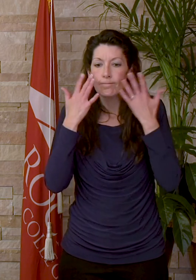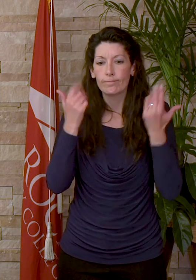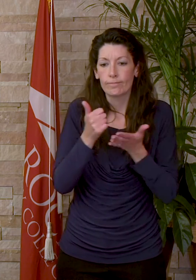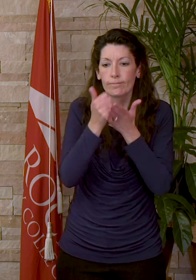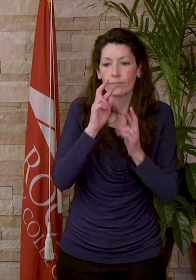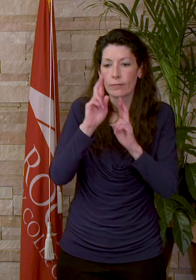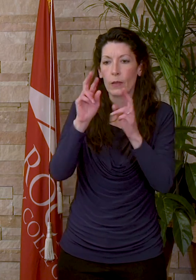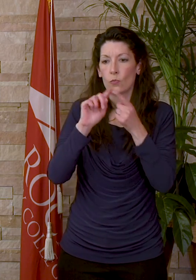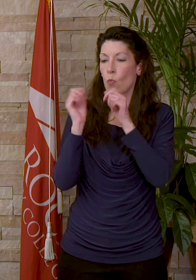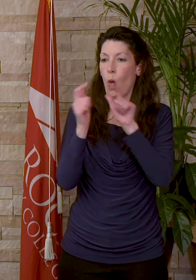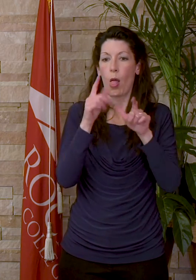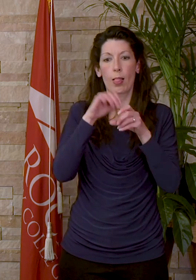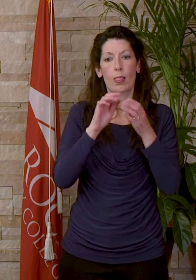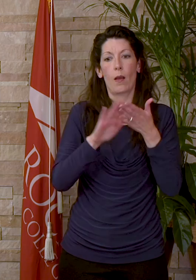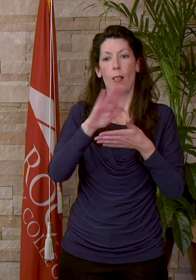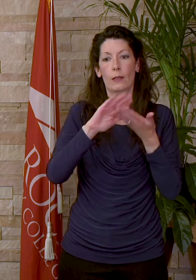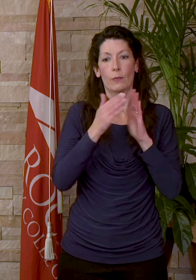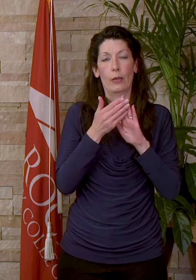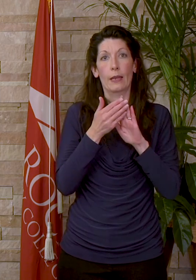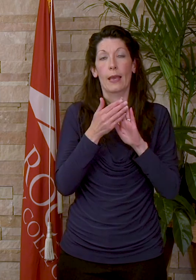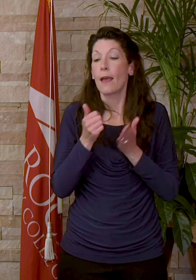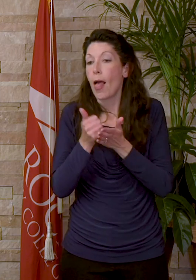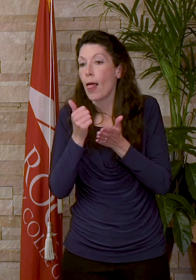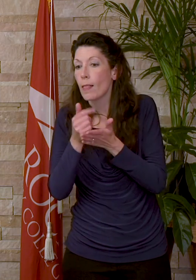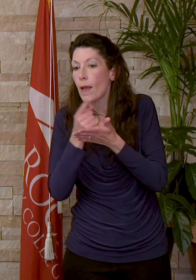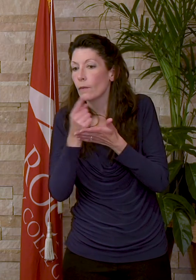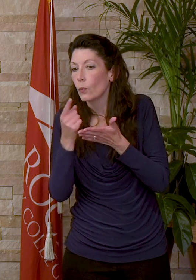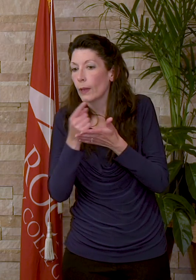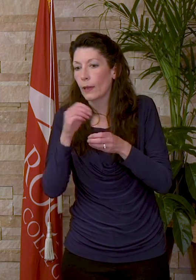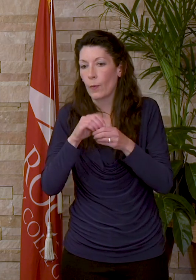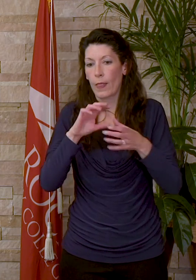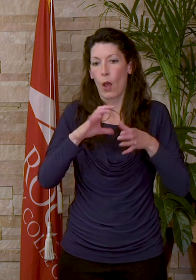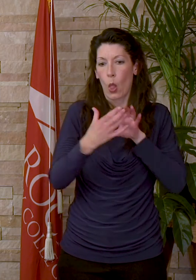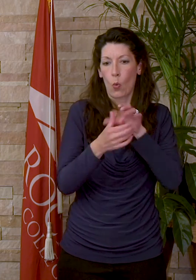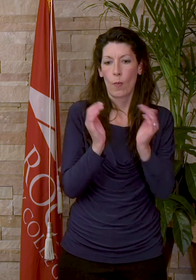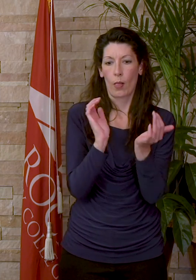the college community. He helps out every week in the global conversation groups encouraging fellow